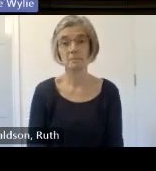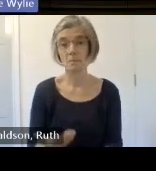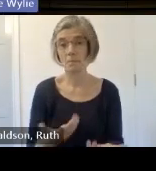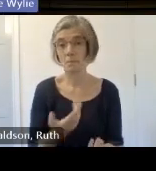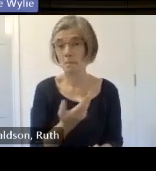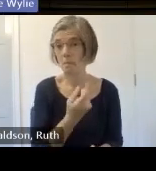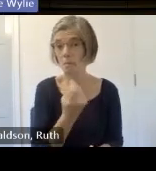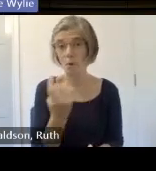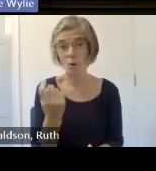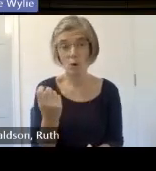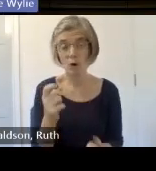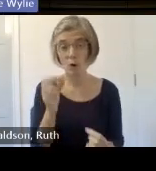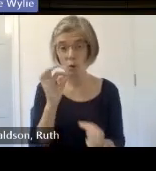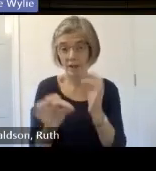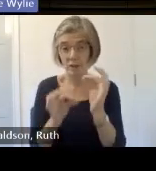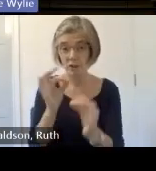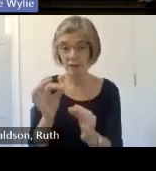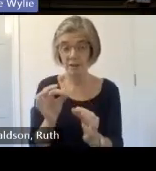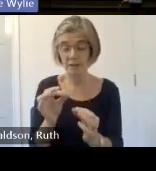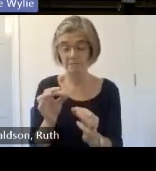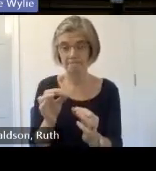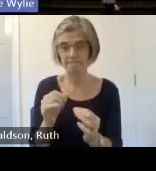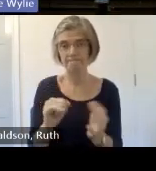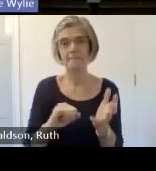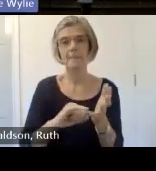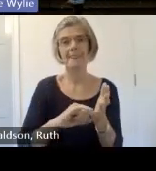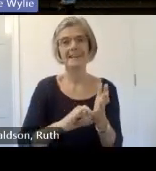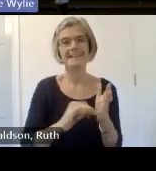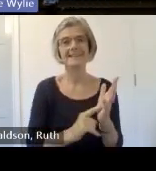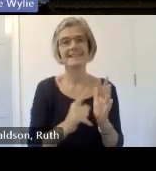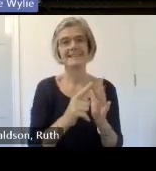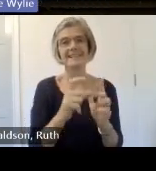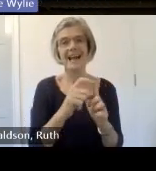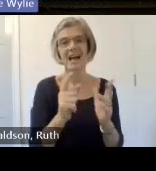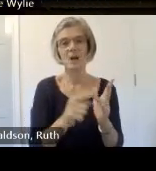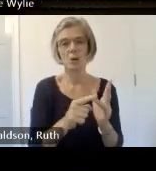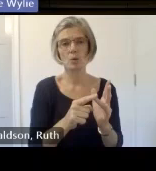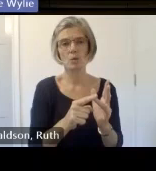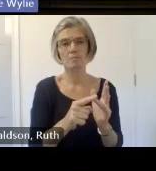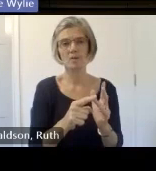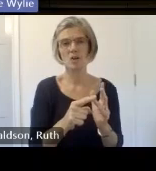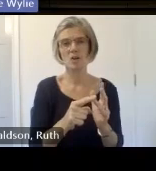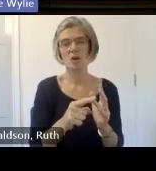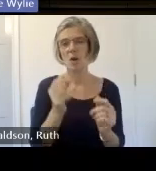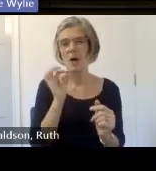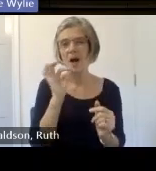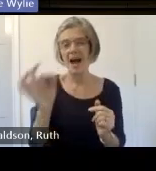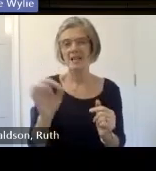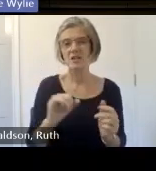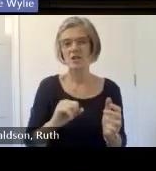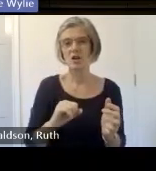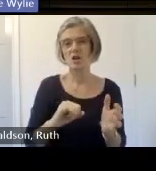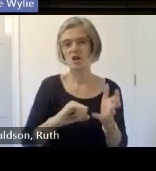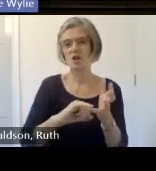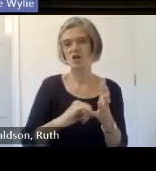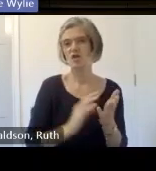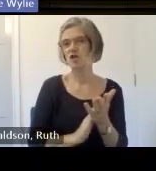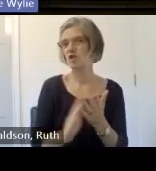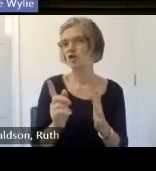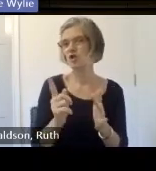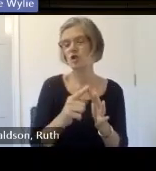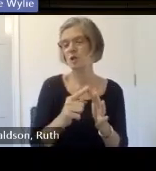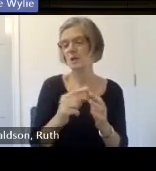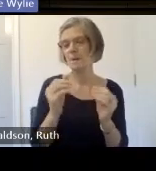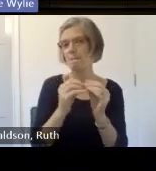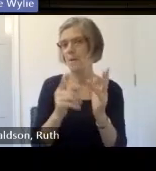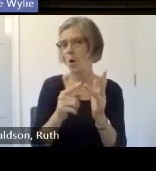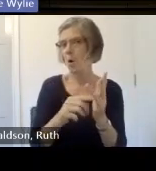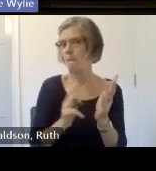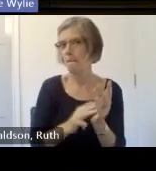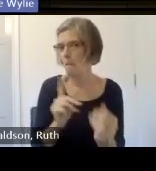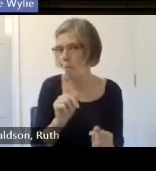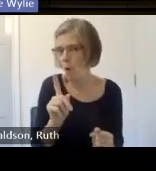so um coming through from slido what is shoom oh uh that's a group a band that one of our uh